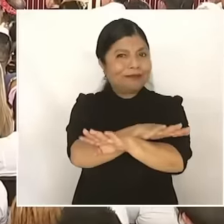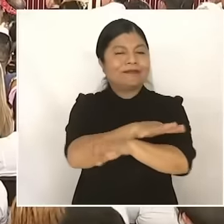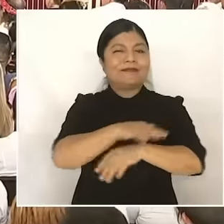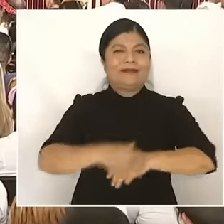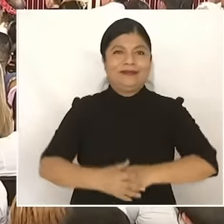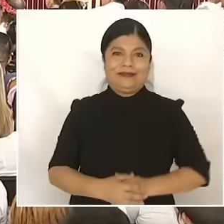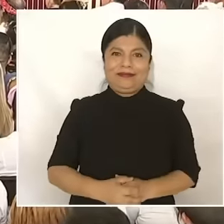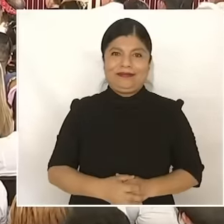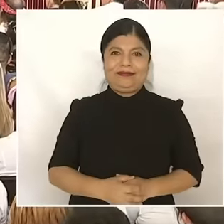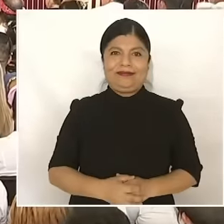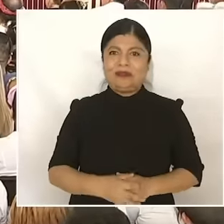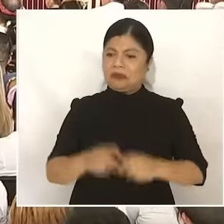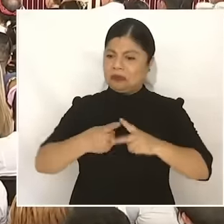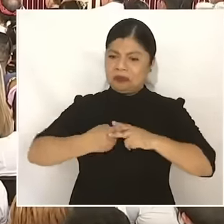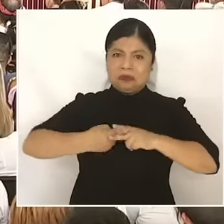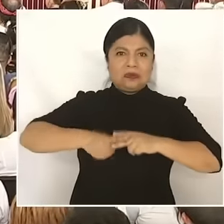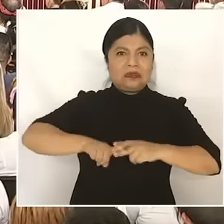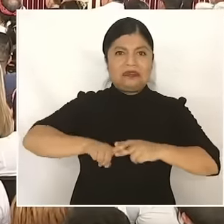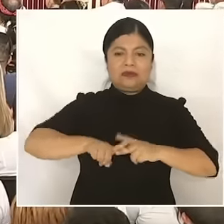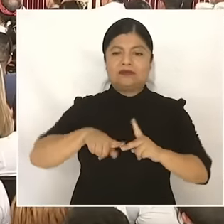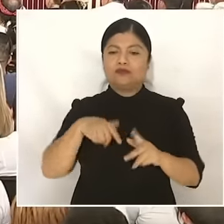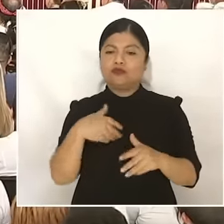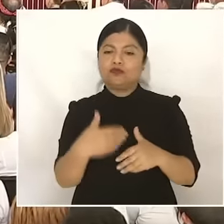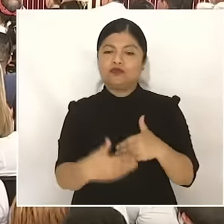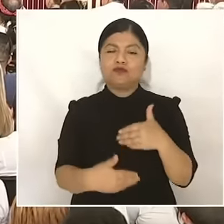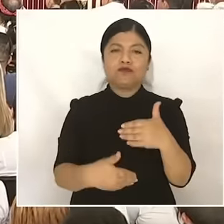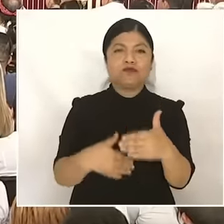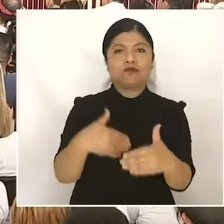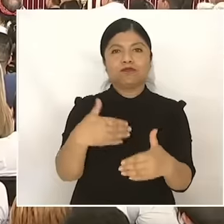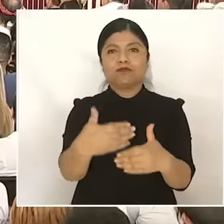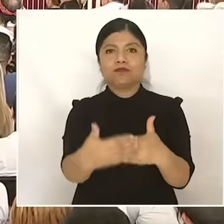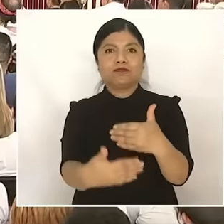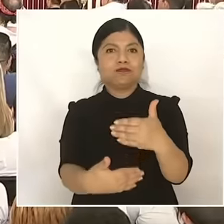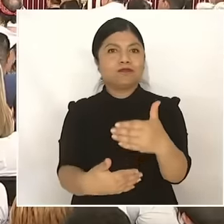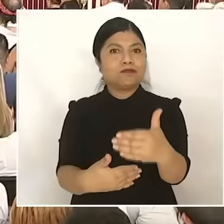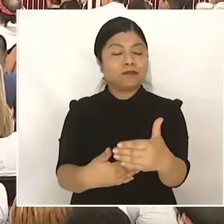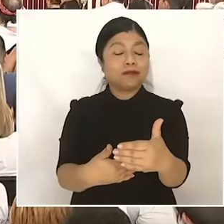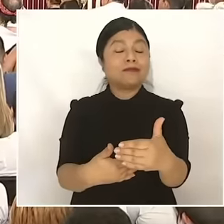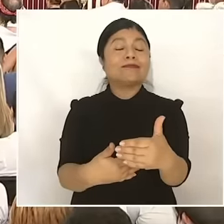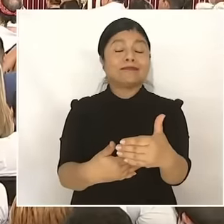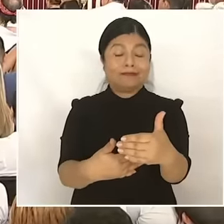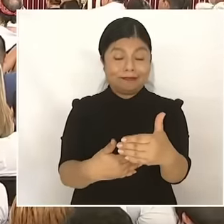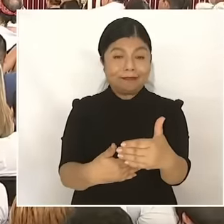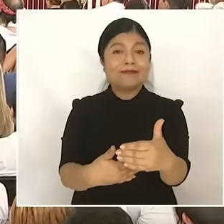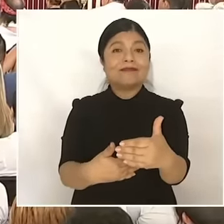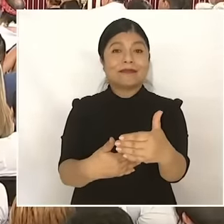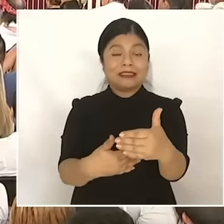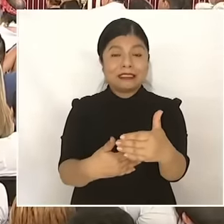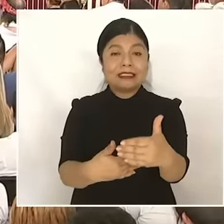we are experiencing today, it is a new way of thinking that we call Mexican humanism